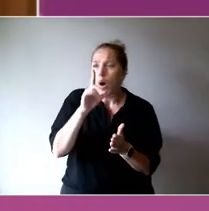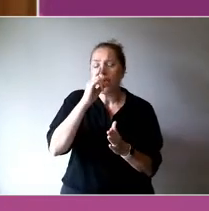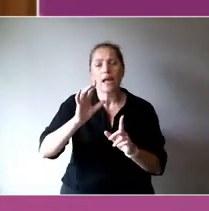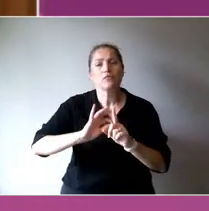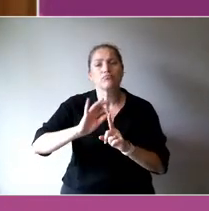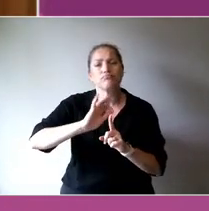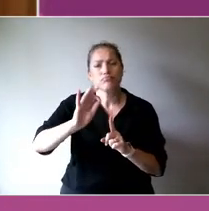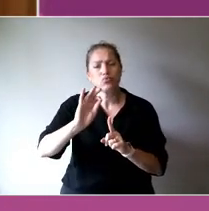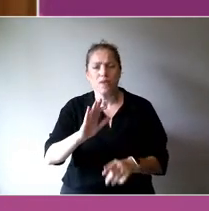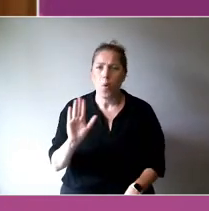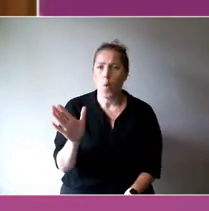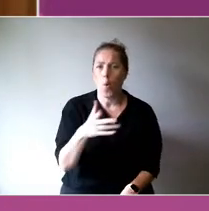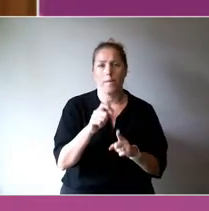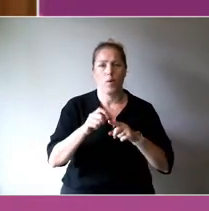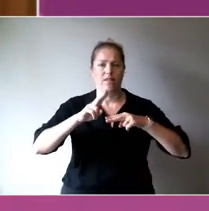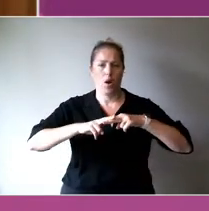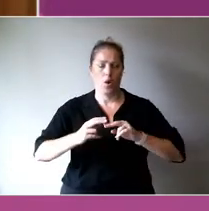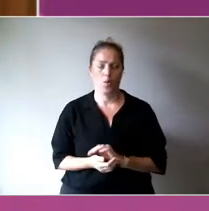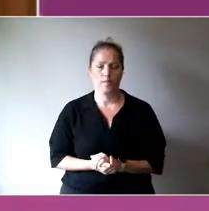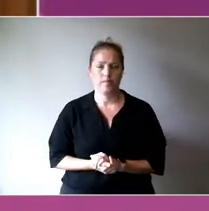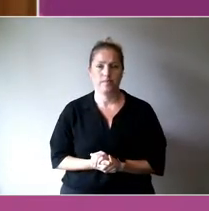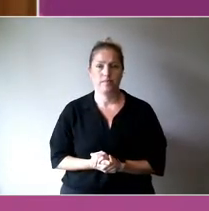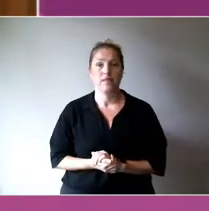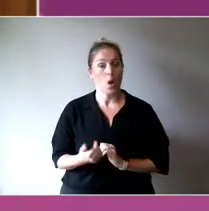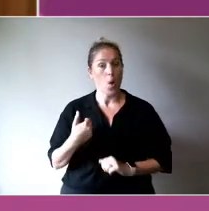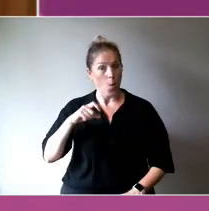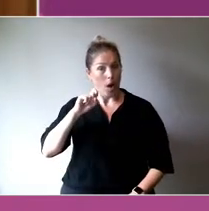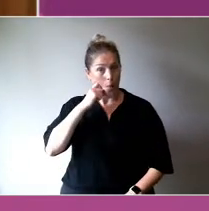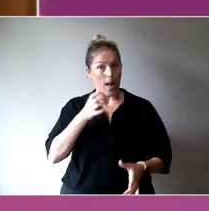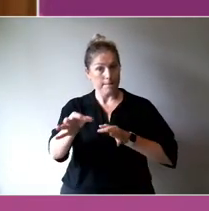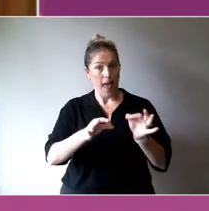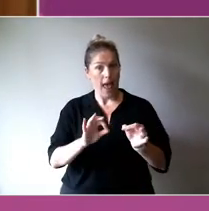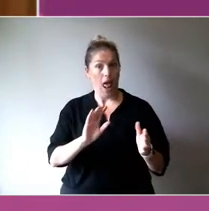These policy proposals will be taken to Government later this year.